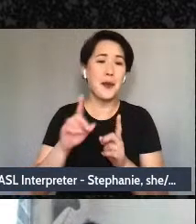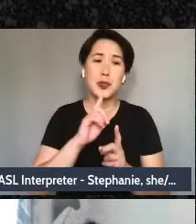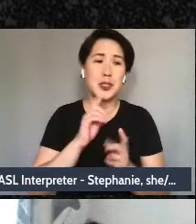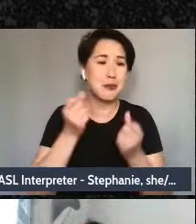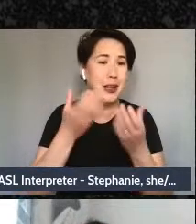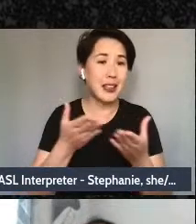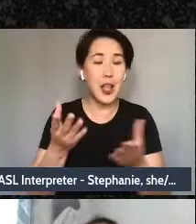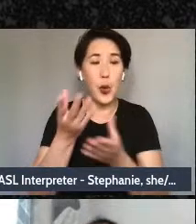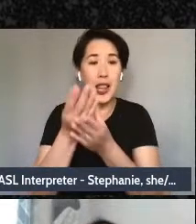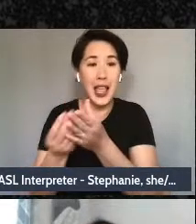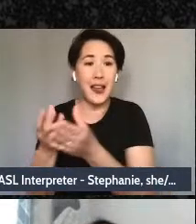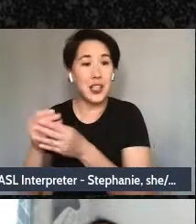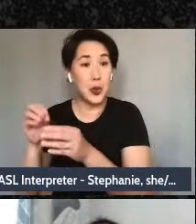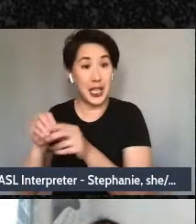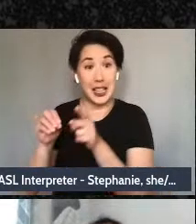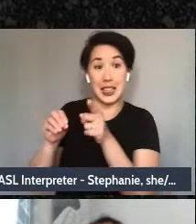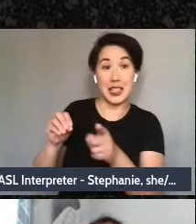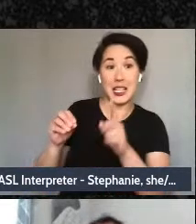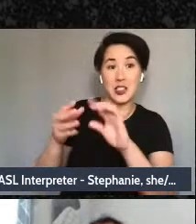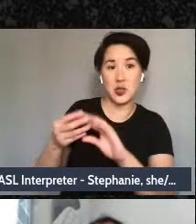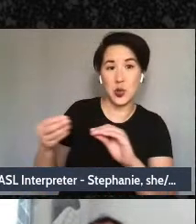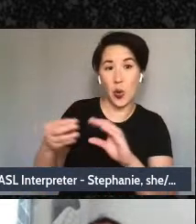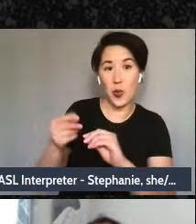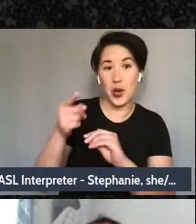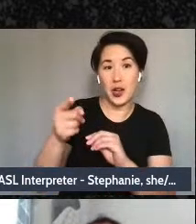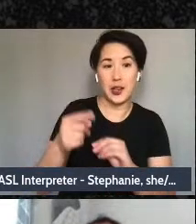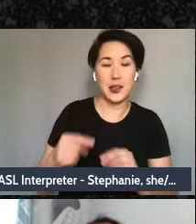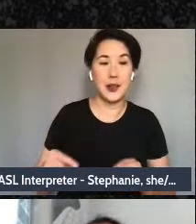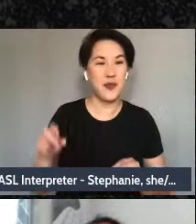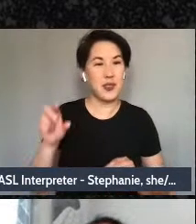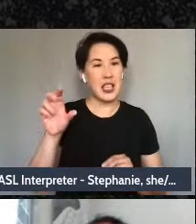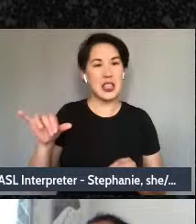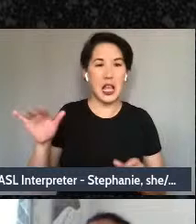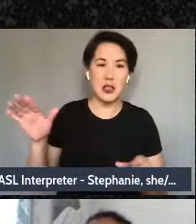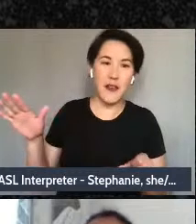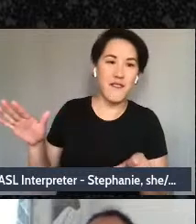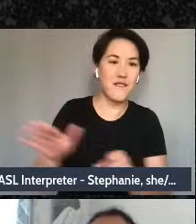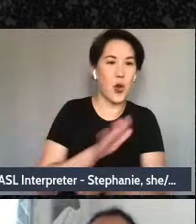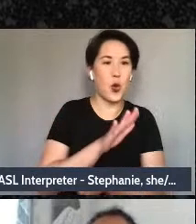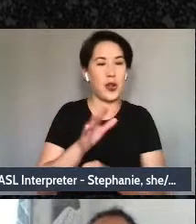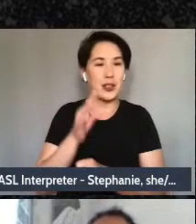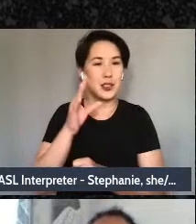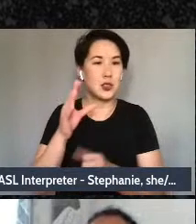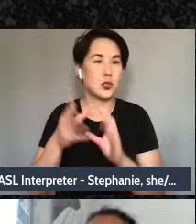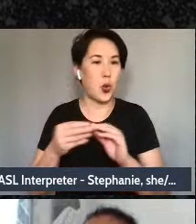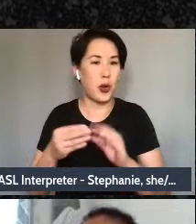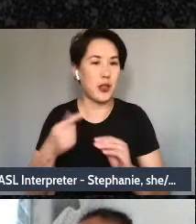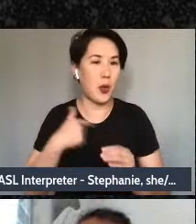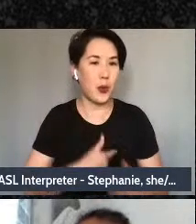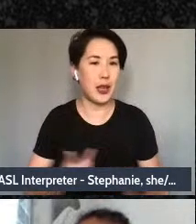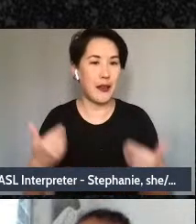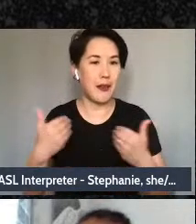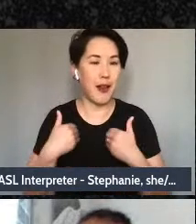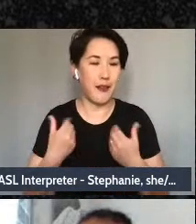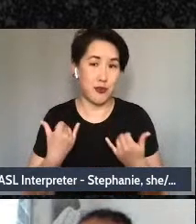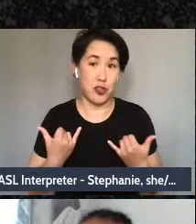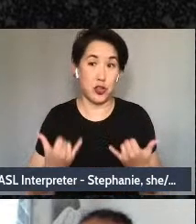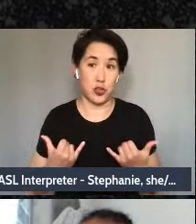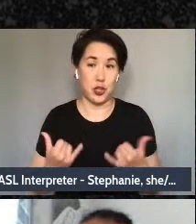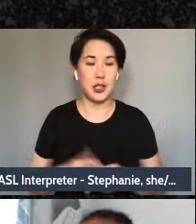this is like the fullest story that we have available to us, right. And - but this story